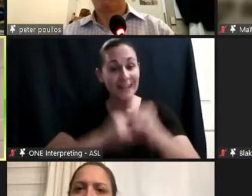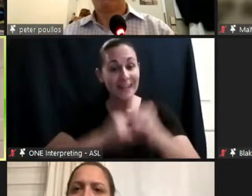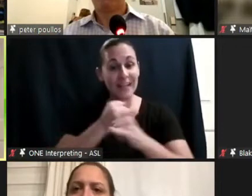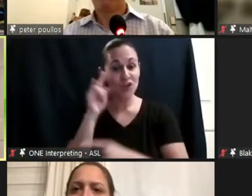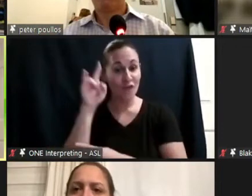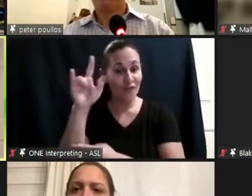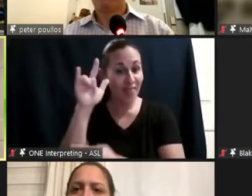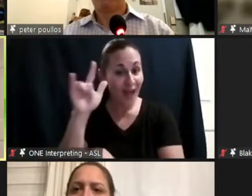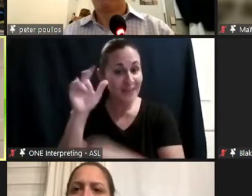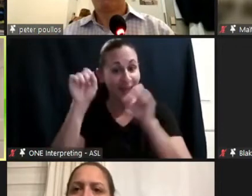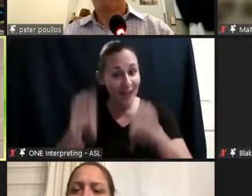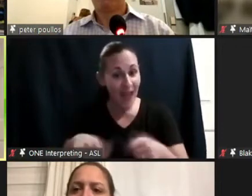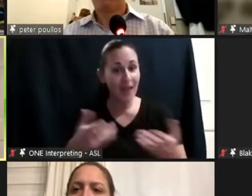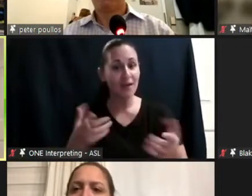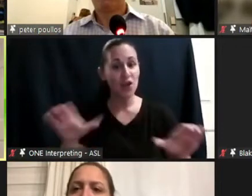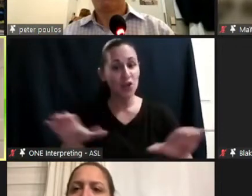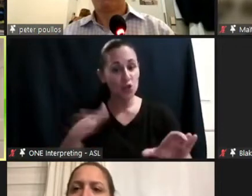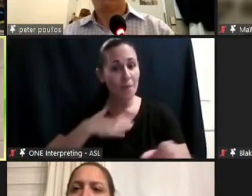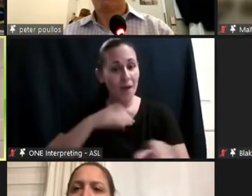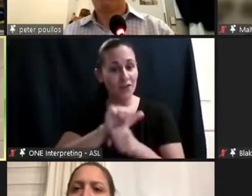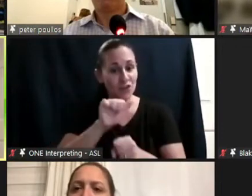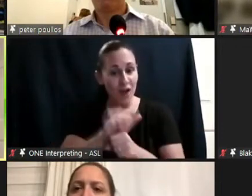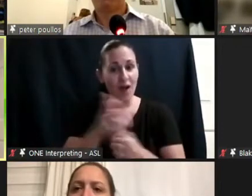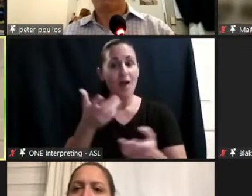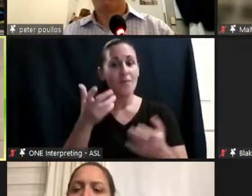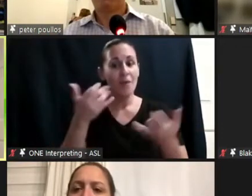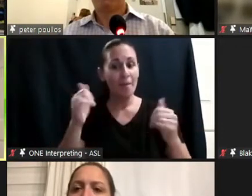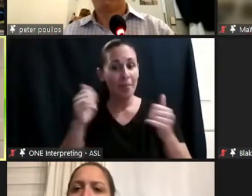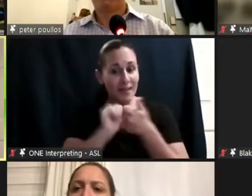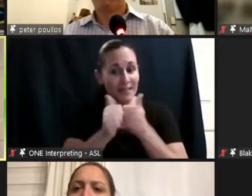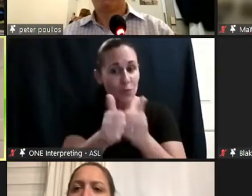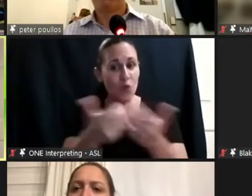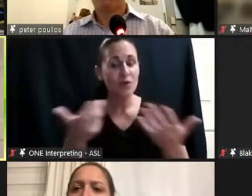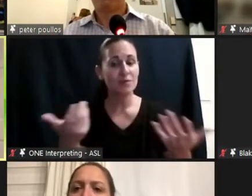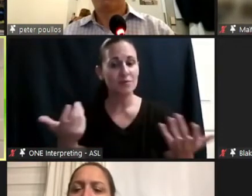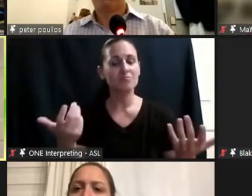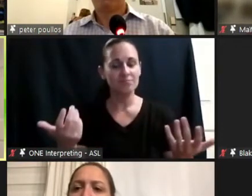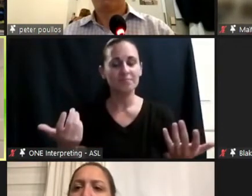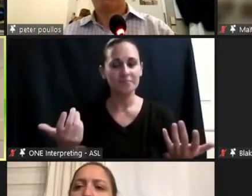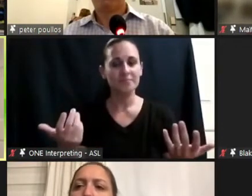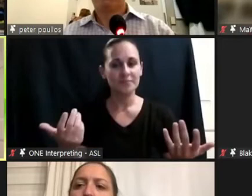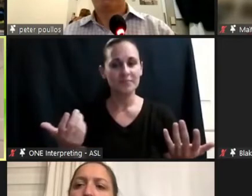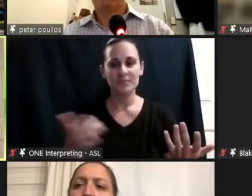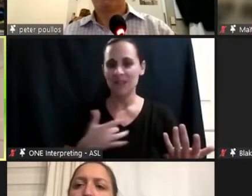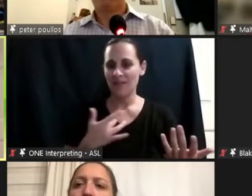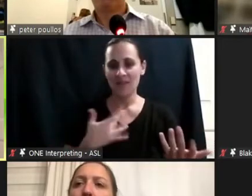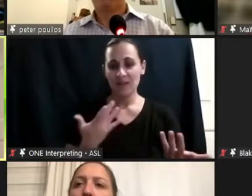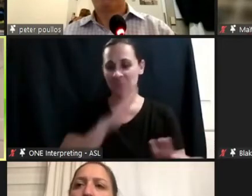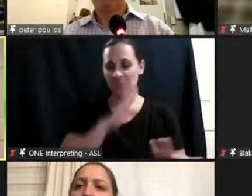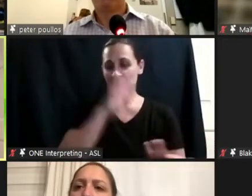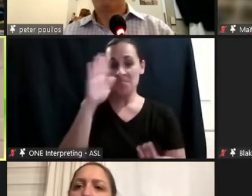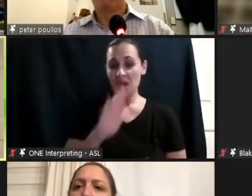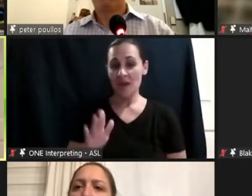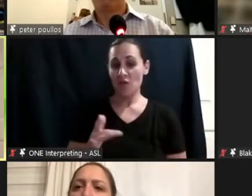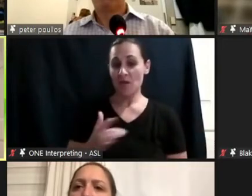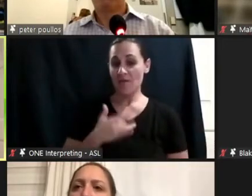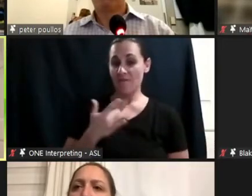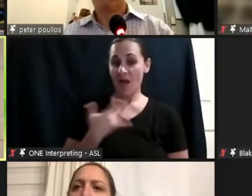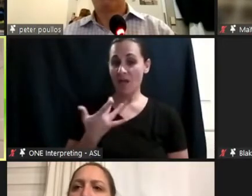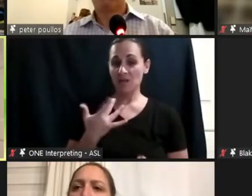in my job, and playing sports, and so I have never felt nor do I feel bound to my wheelchair, and